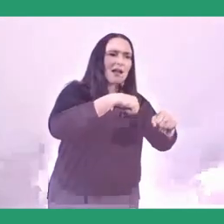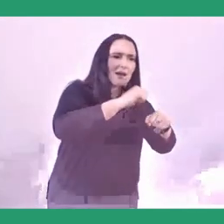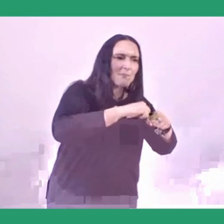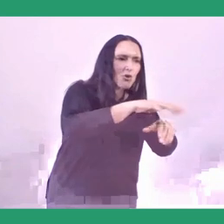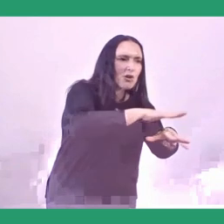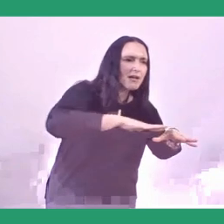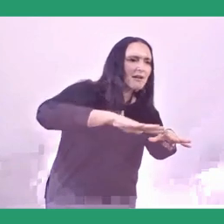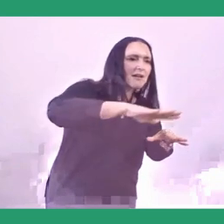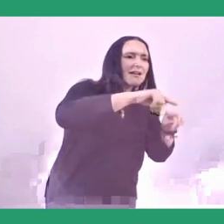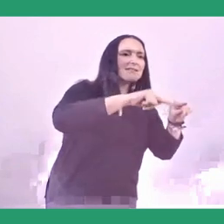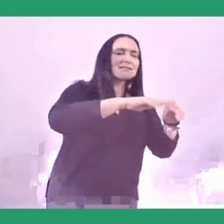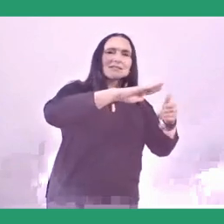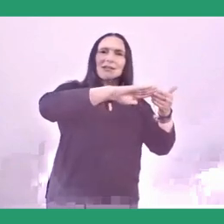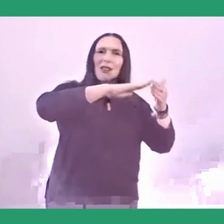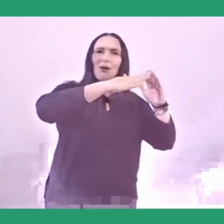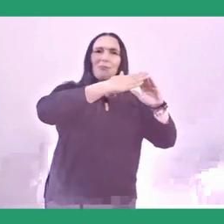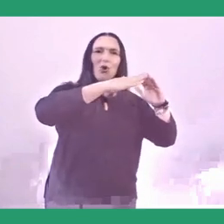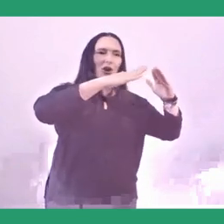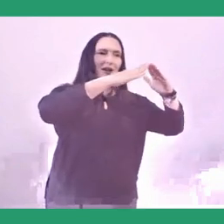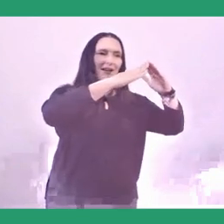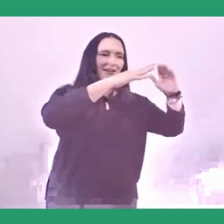In the requirements,